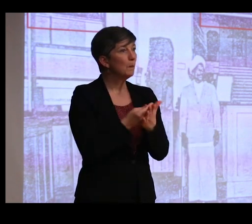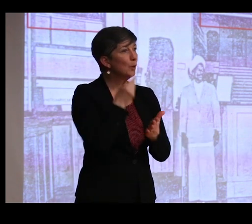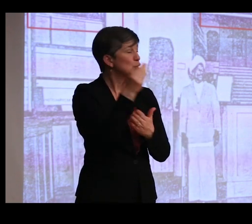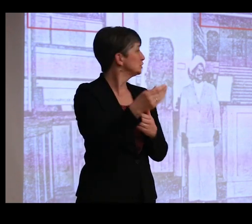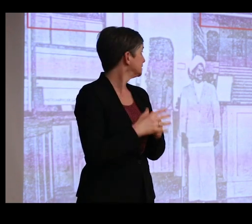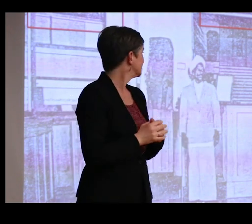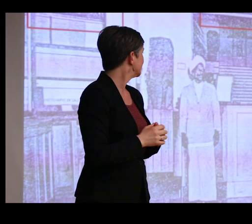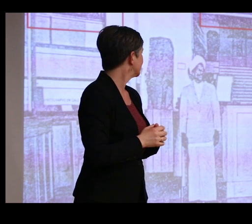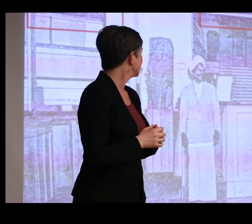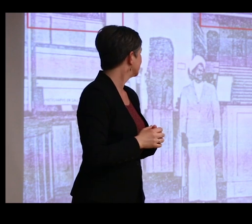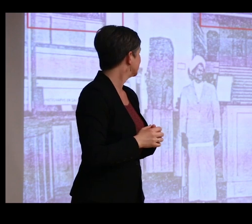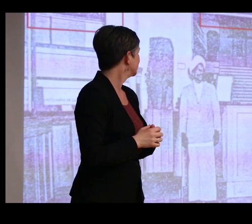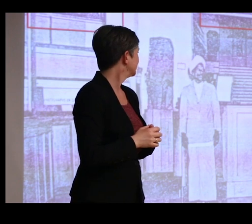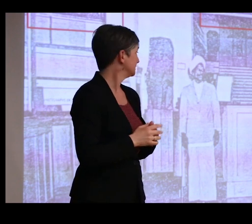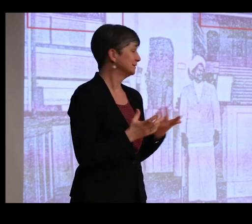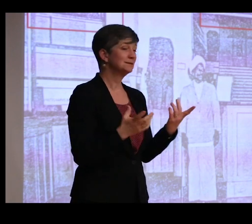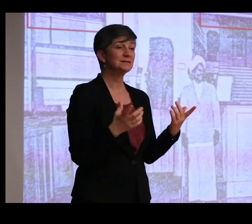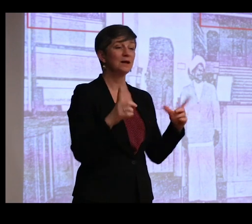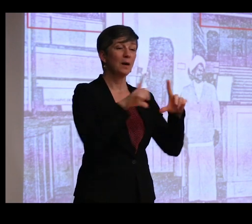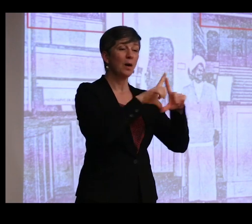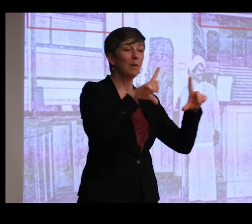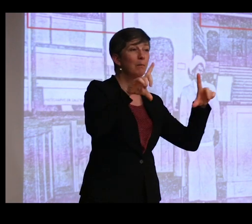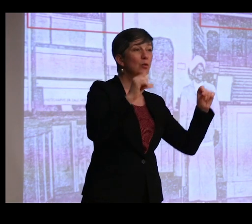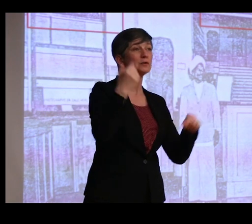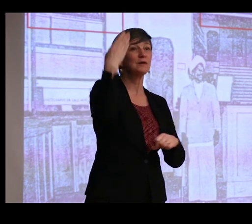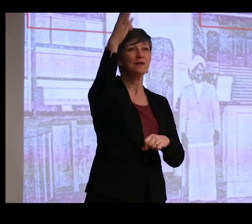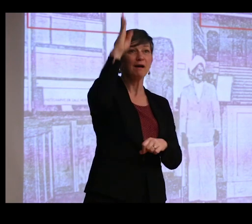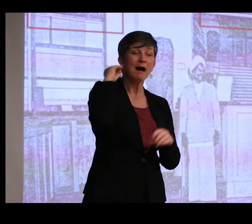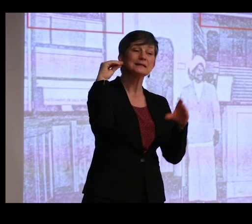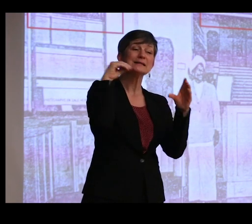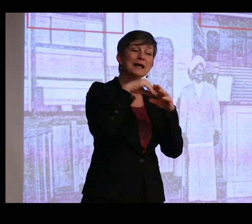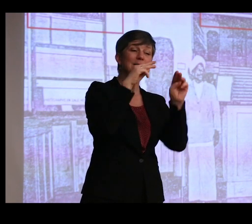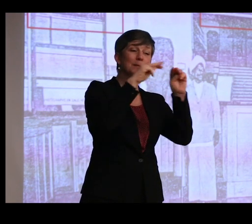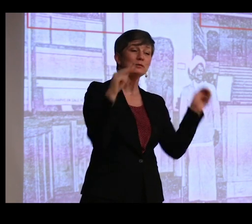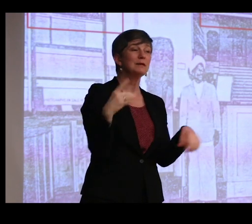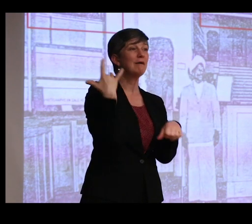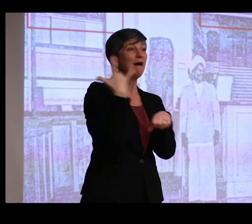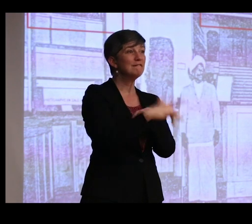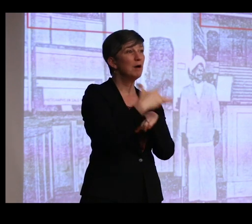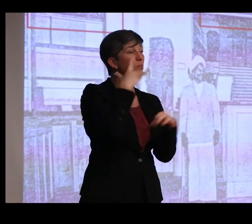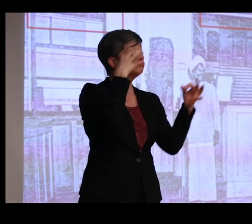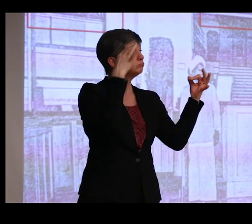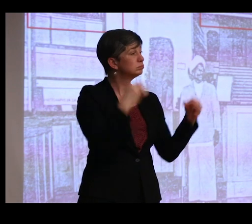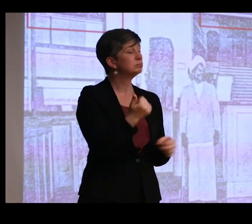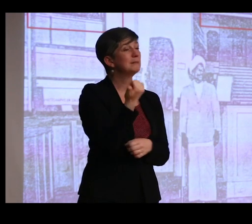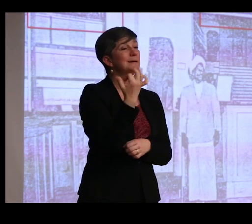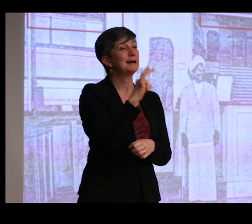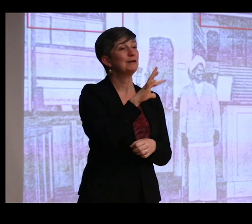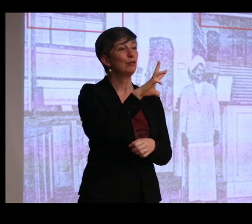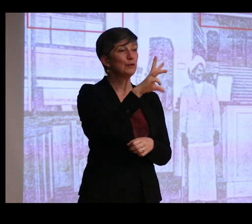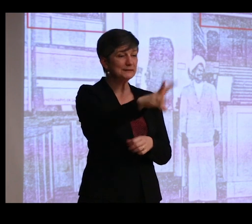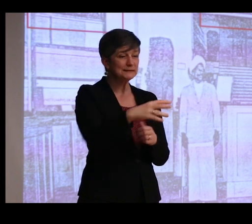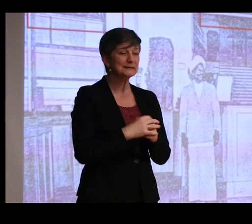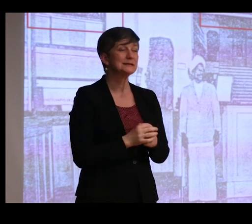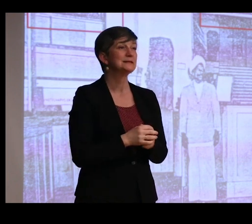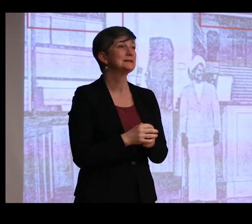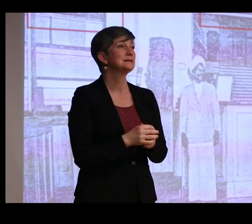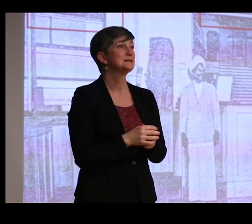here are postcards of the gods in the museum, available certainly by 1936. They were originally intended to make